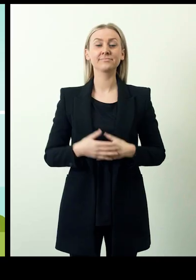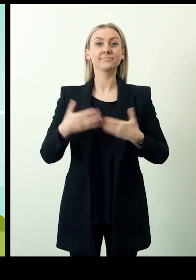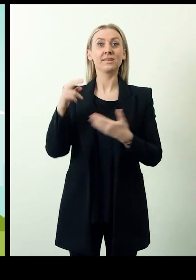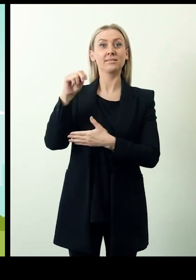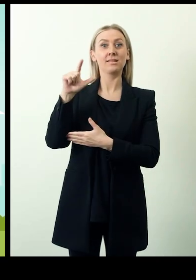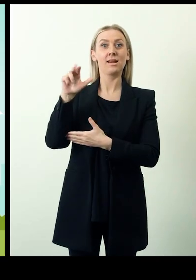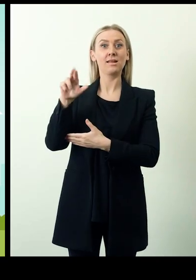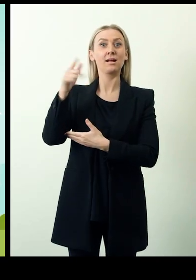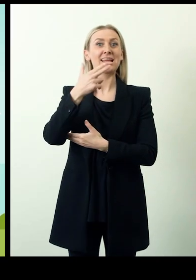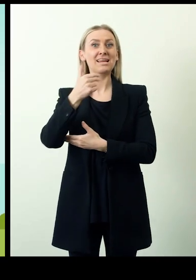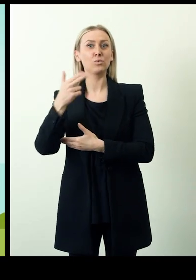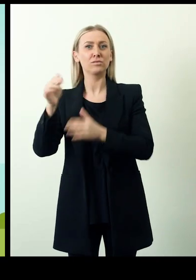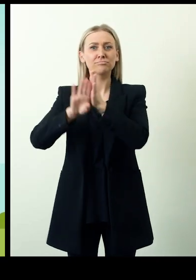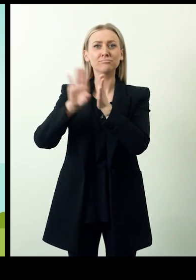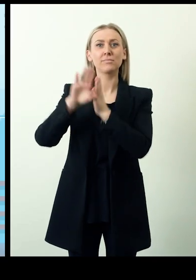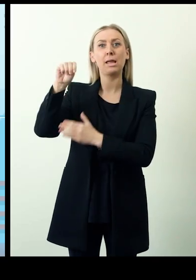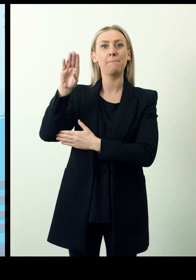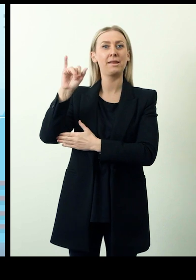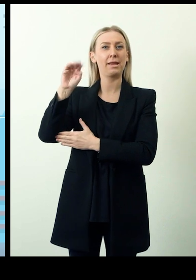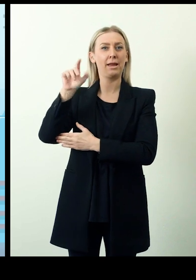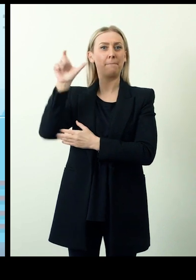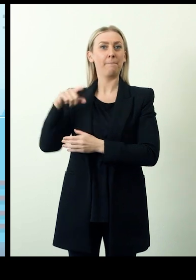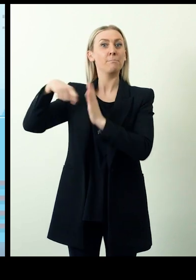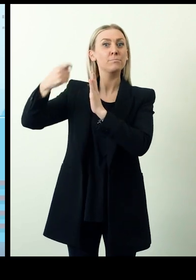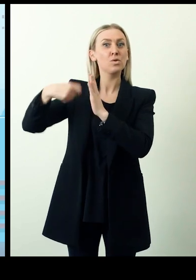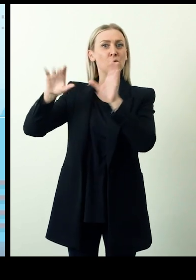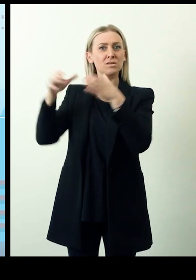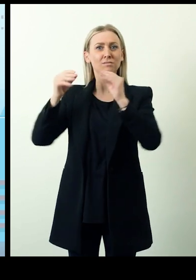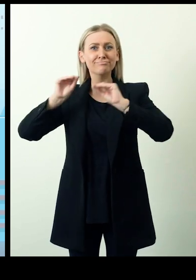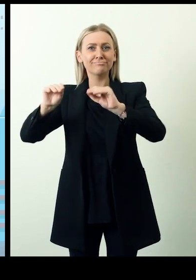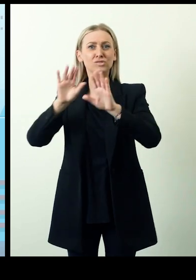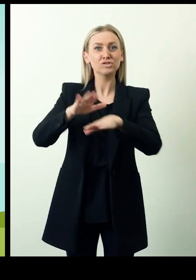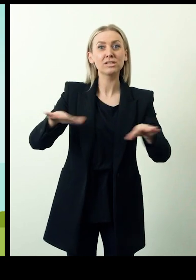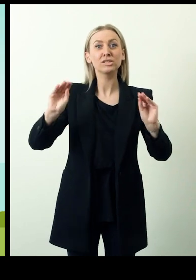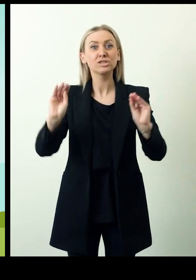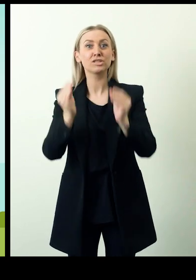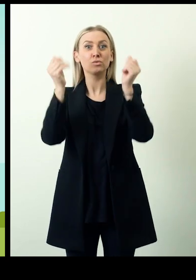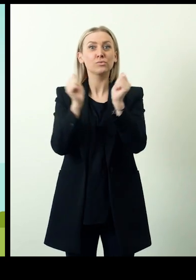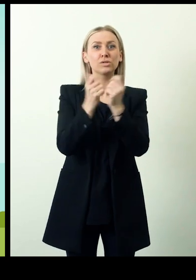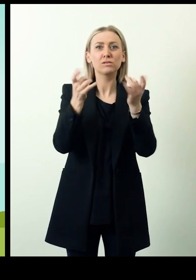NLR Indonesia developed the MBIM project to educate children and adolescents with leprosy